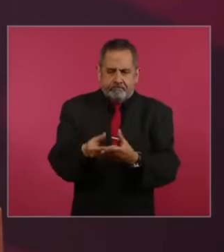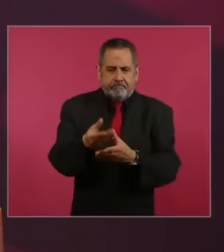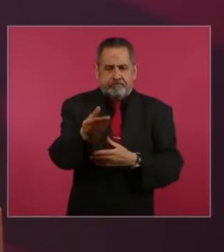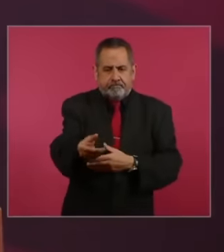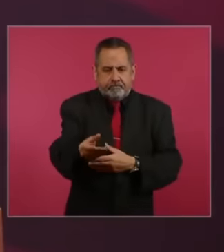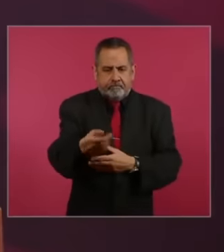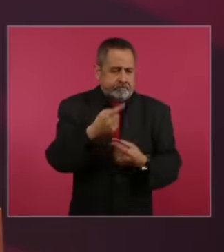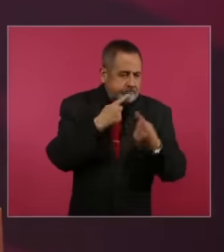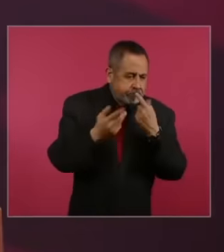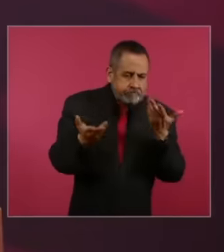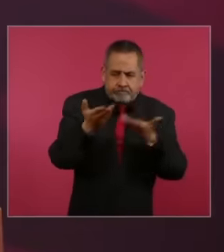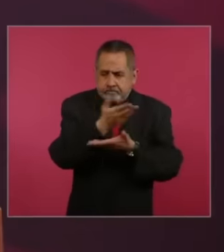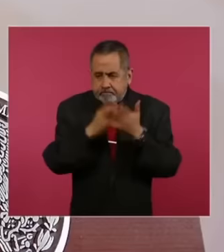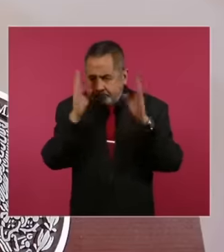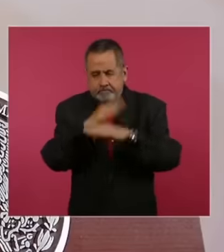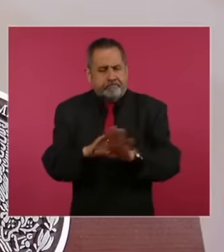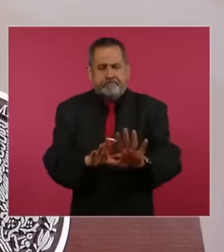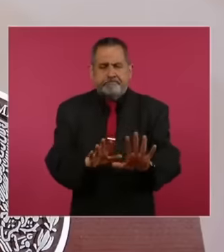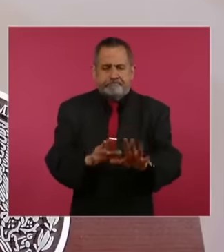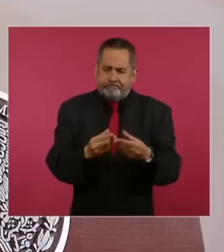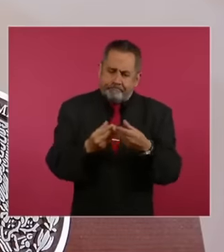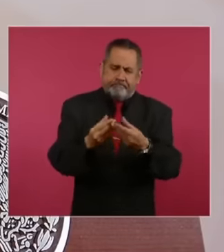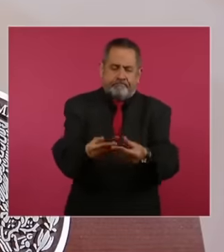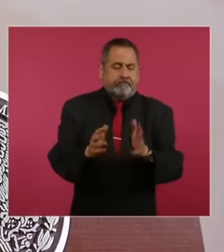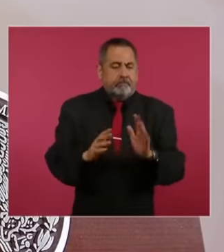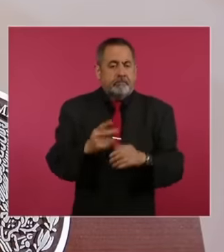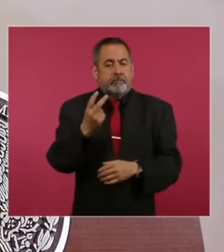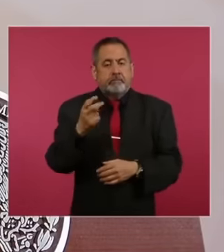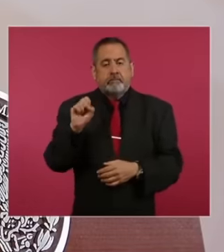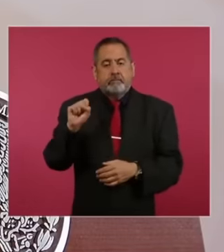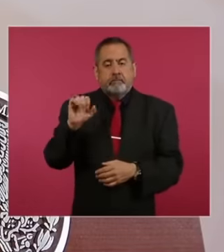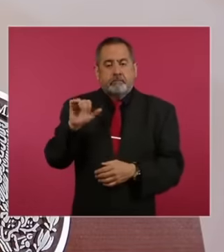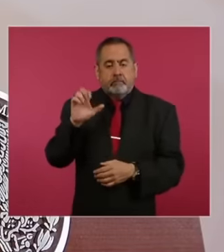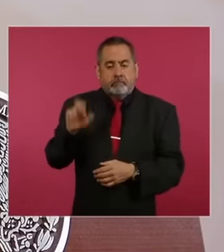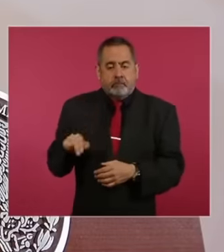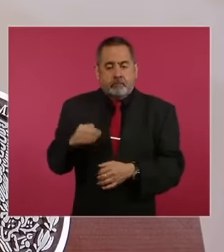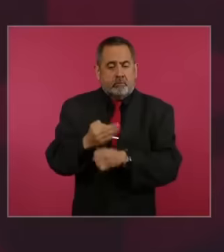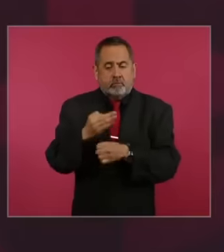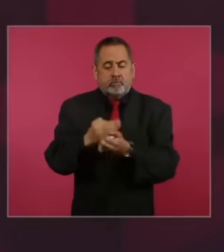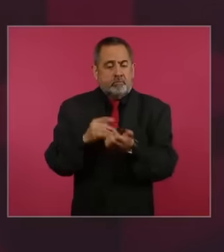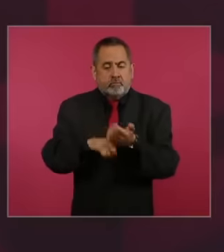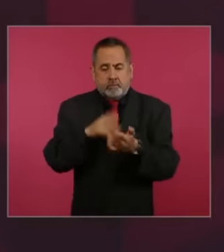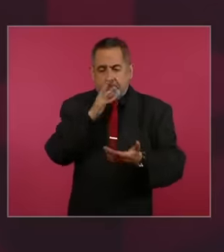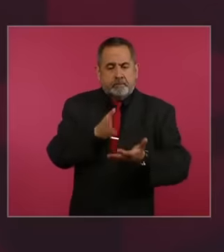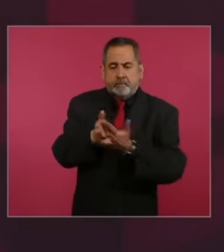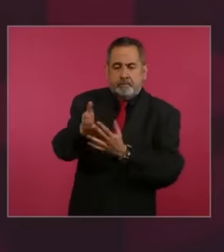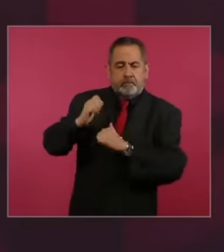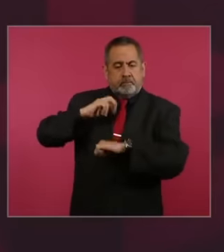fiscal consolidation scheme. Therefore, until this moment the court would no longer be competent to